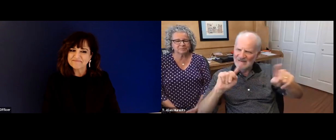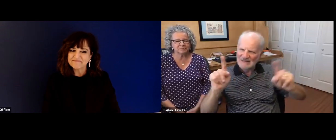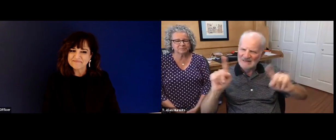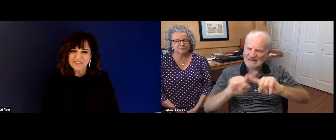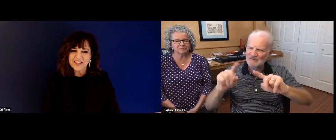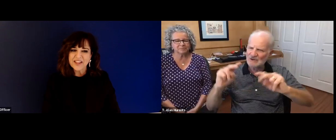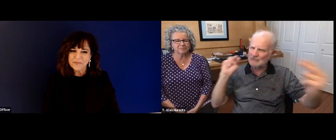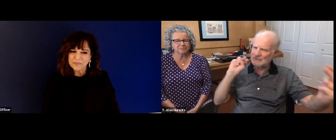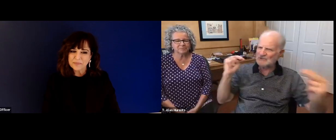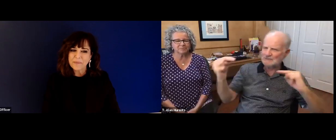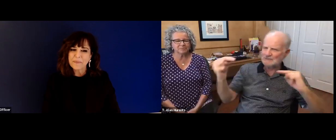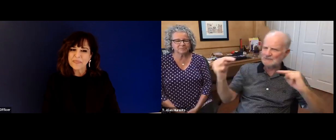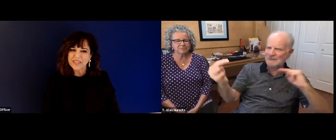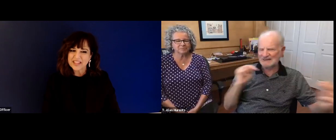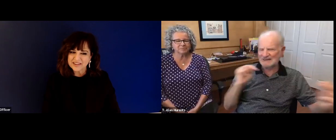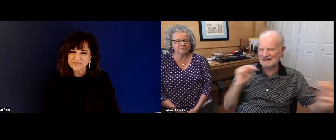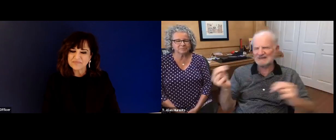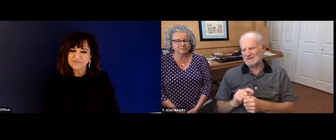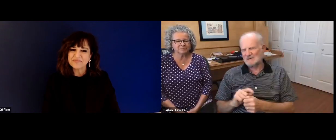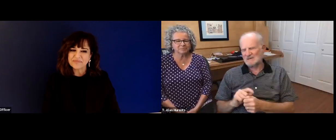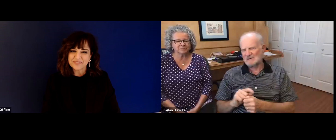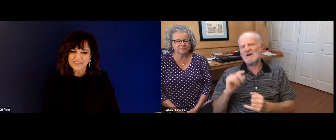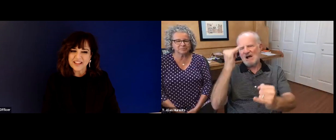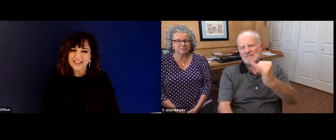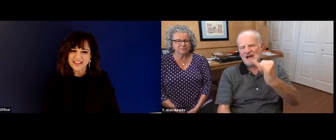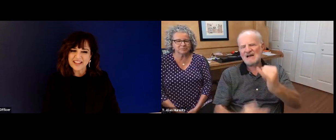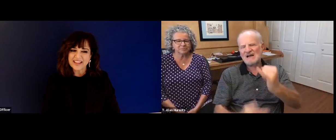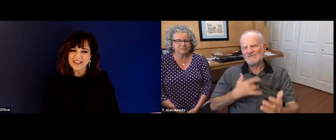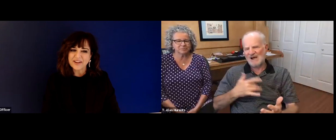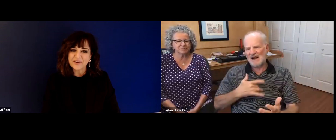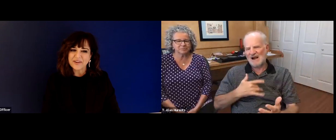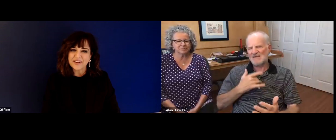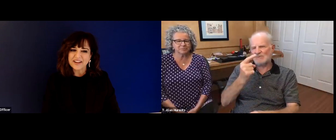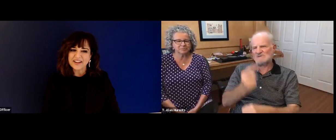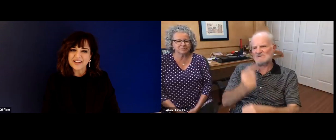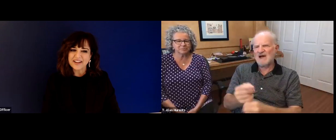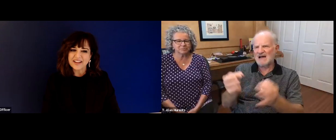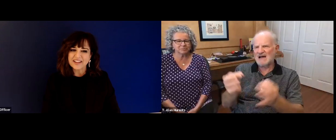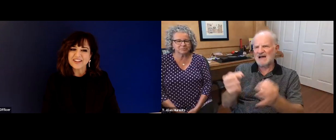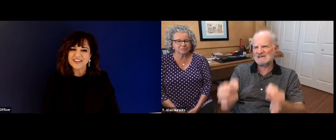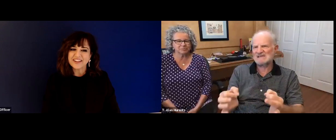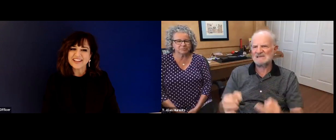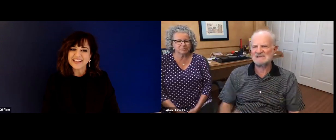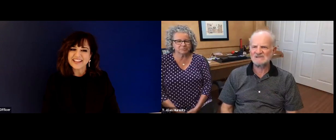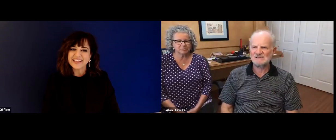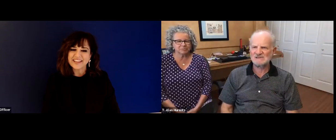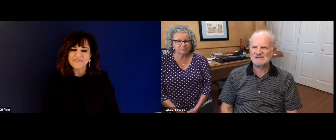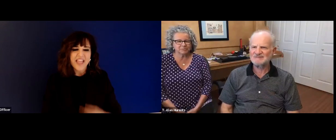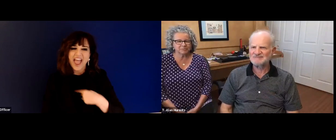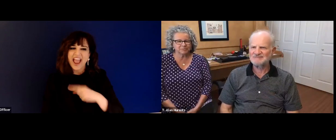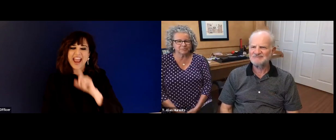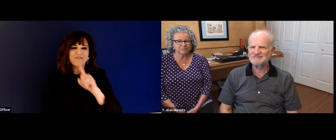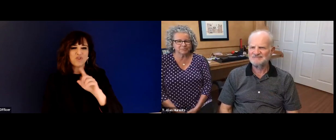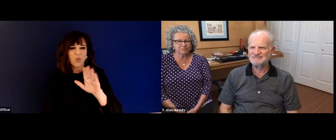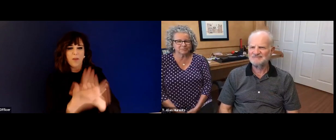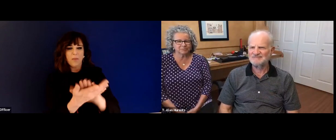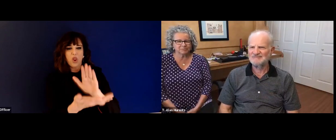A process to go through. It required us to really listen again to different people, different perspectives, hear